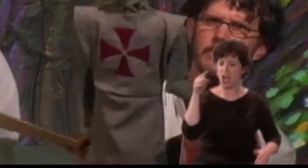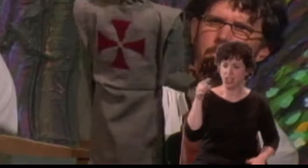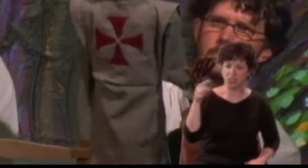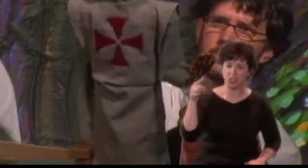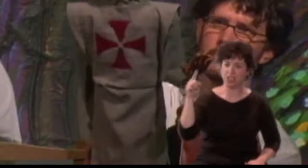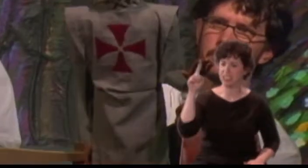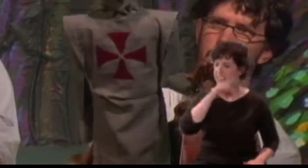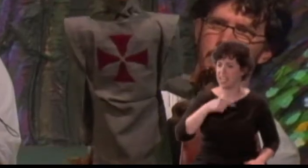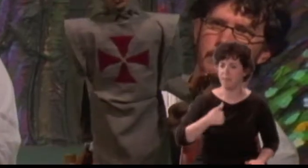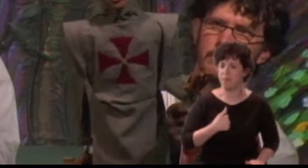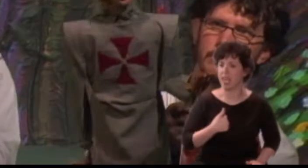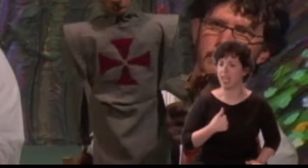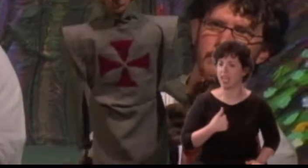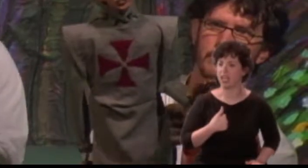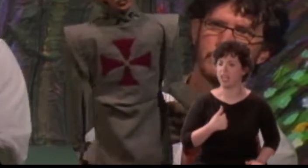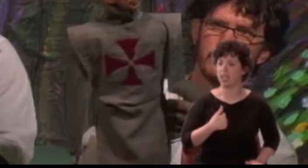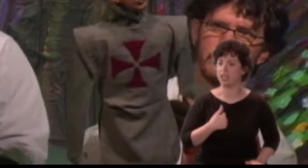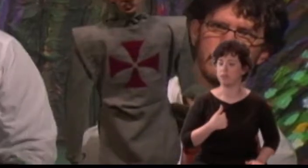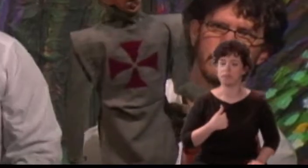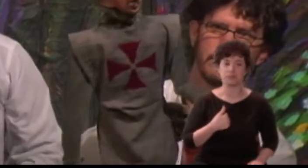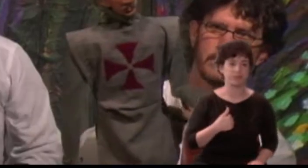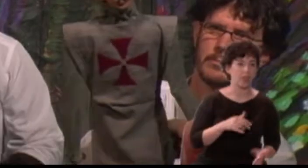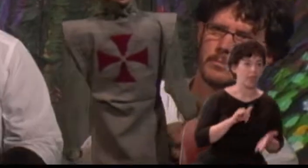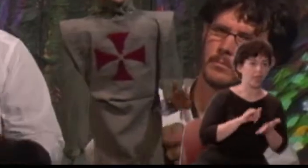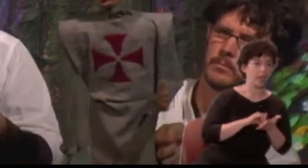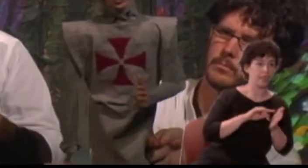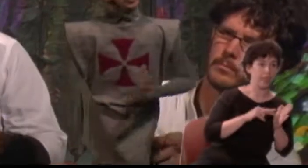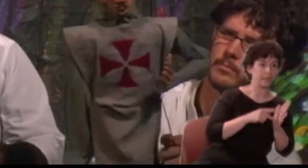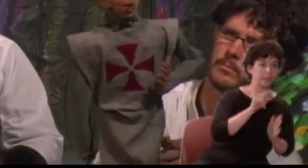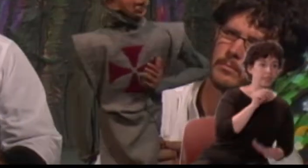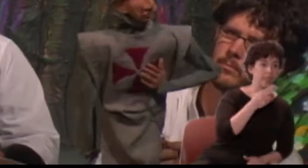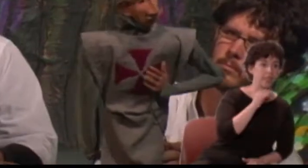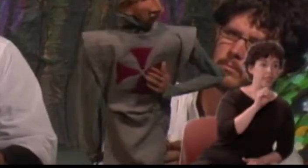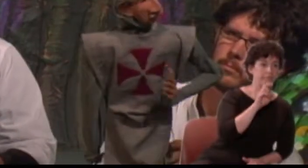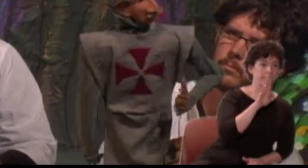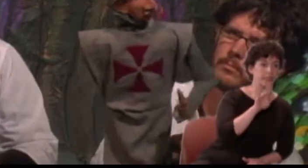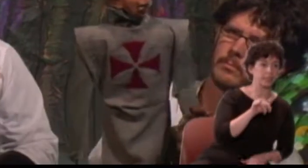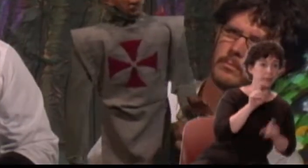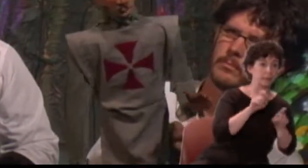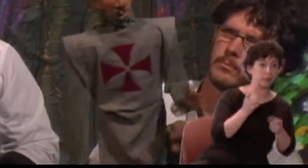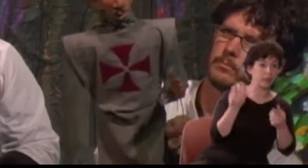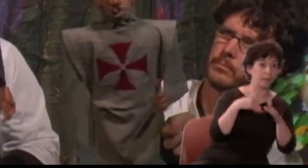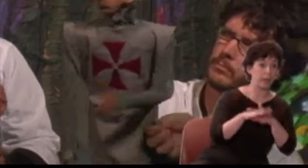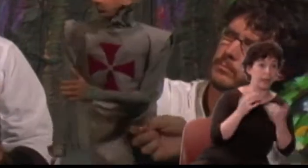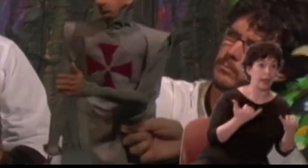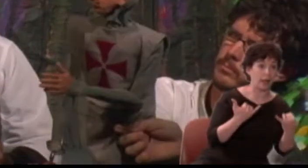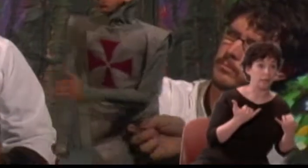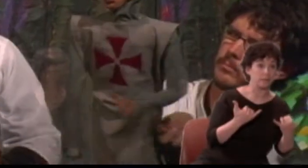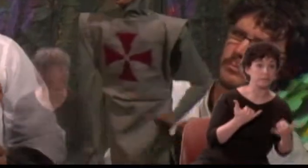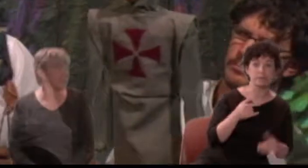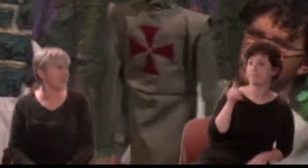(Aside to audience) "Deceiving me" is Thisby's cue; she is to enter now, and I am to spy her through the wall. You shall see- yonder she comes.